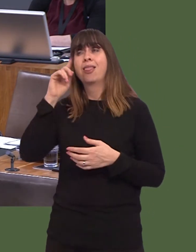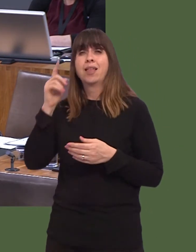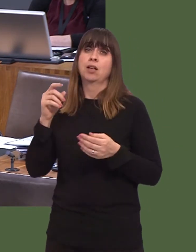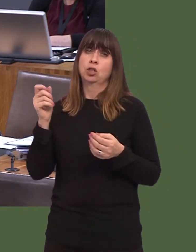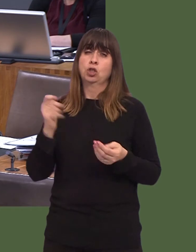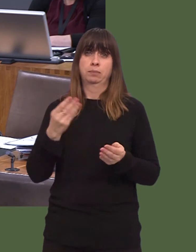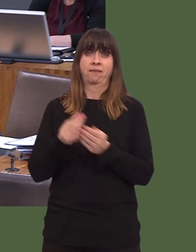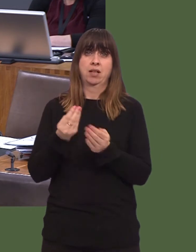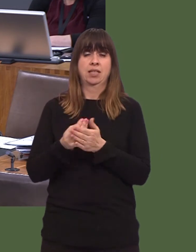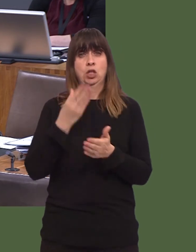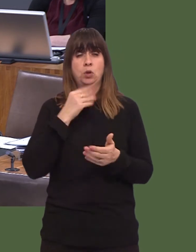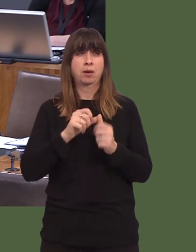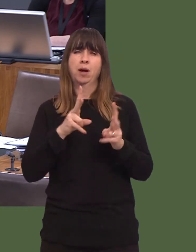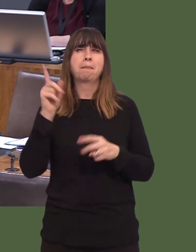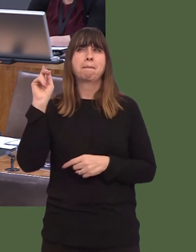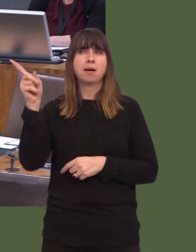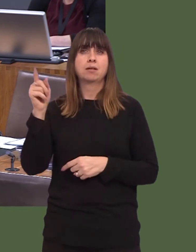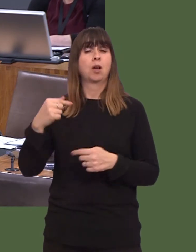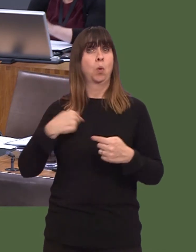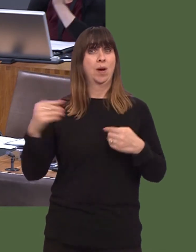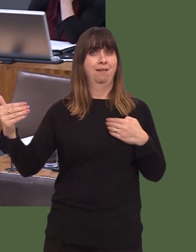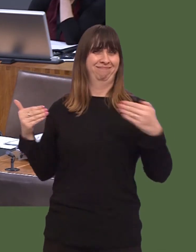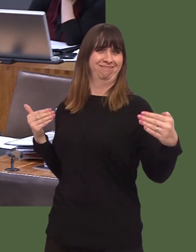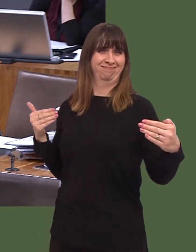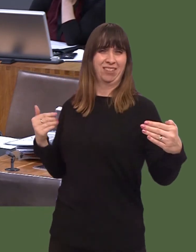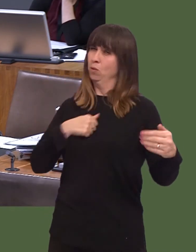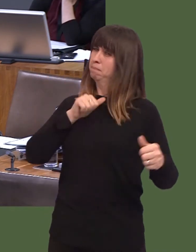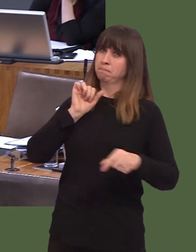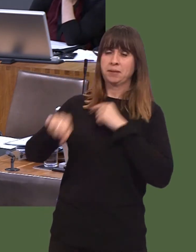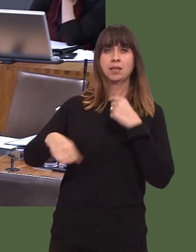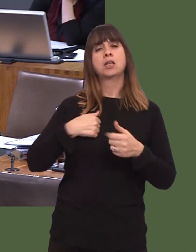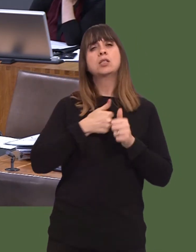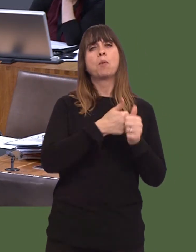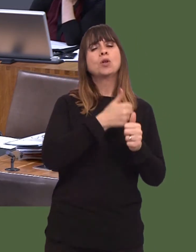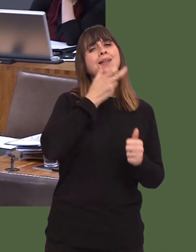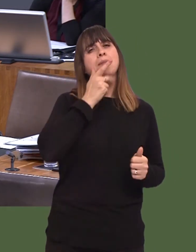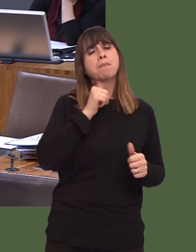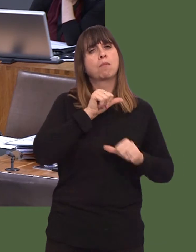Carwyn Jones: The UK Government is playing catch up to us. Our Supporting People programme plays a very important part in preventing homelessness.